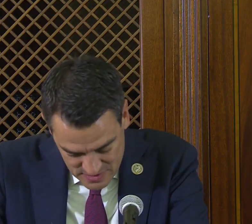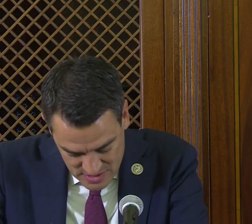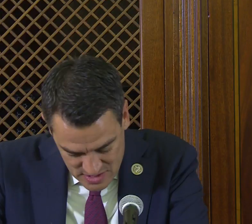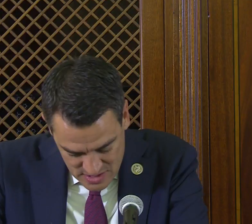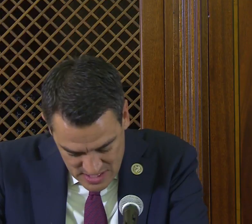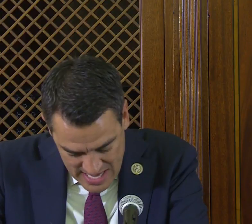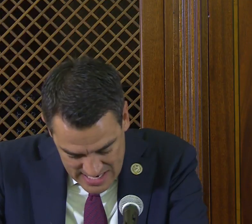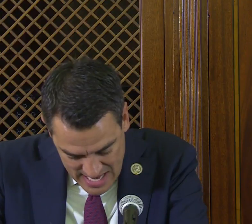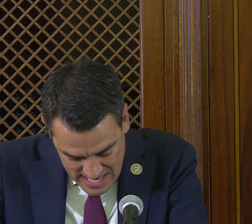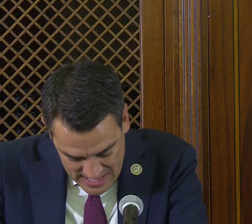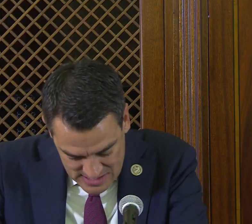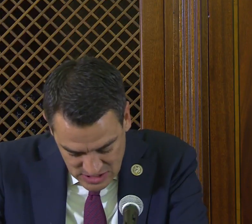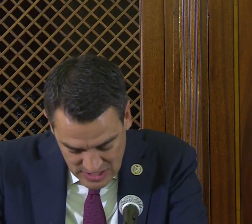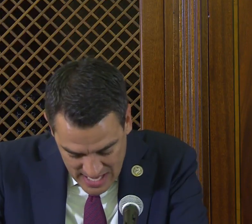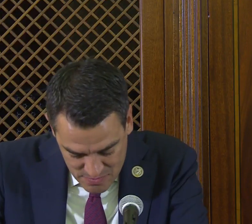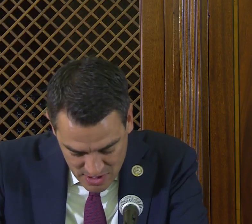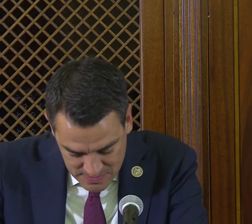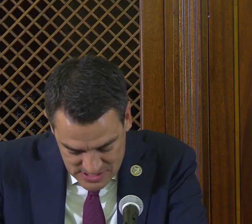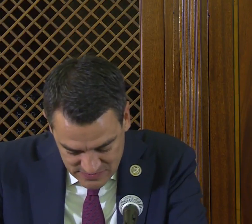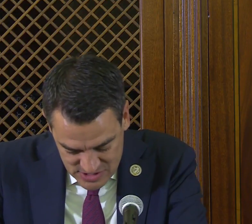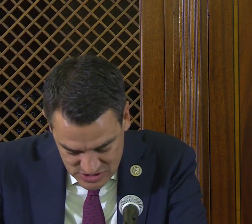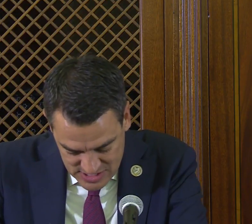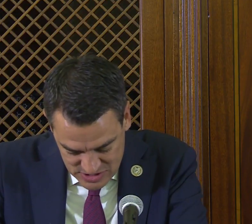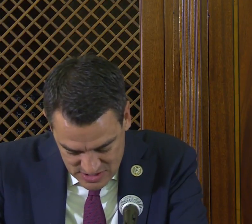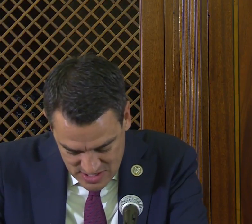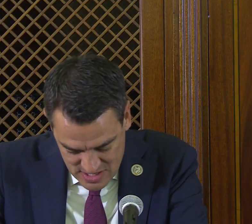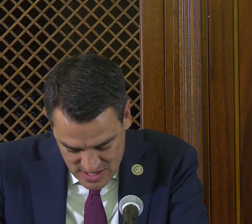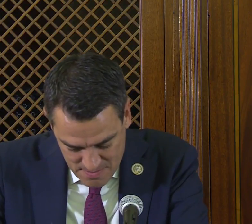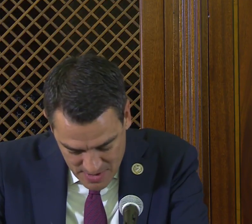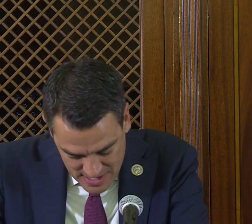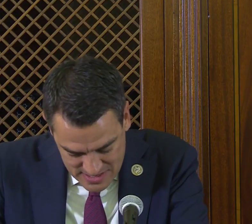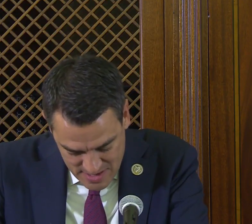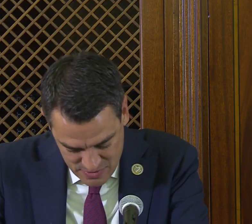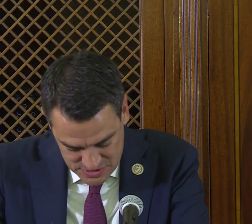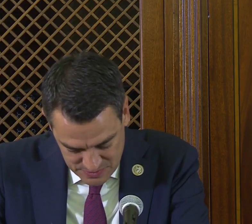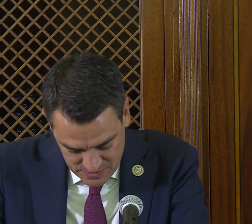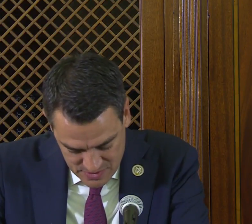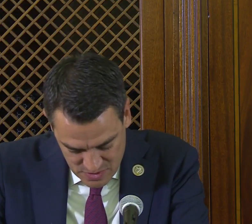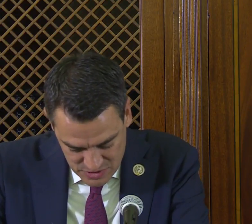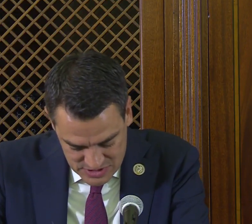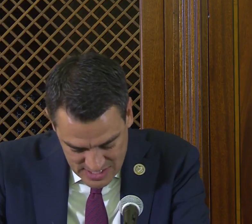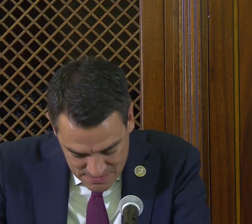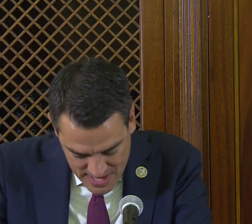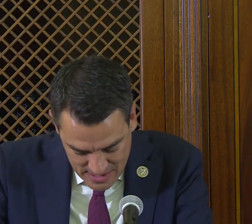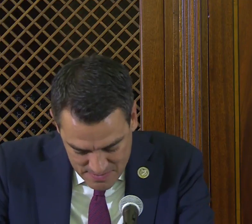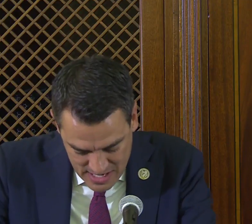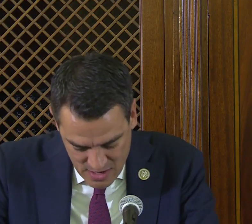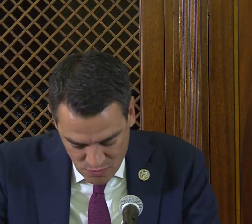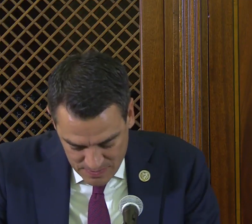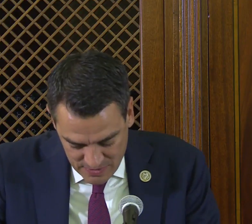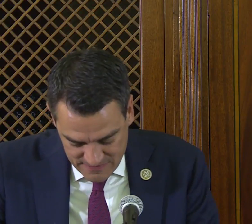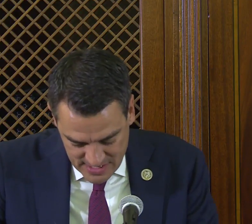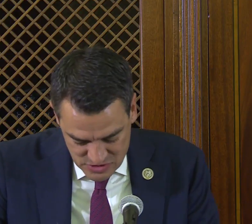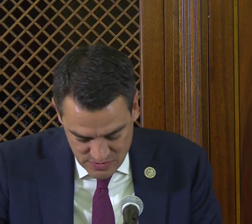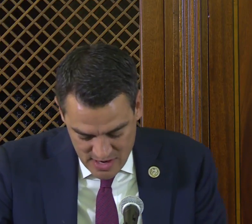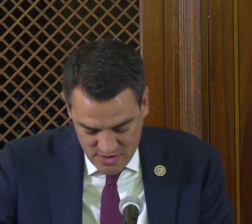The ADA is a landmark piece of legislation that embodied that principle with its impact making ripple effects throughout our